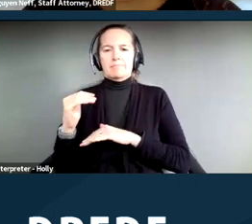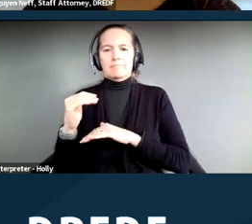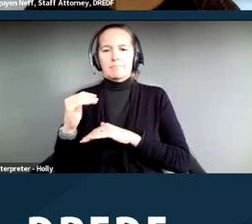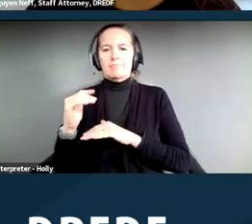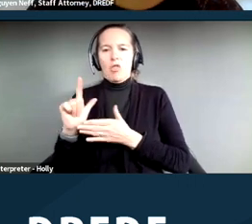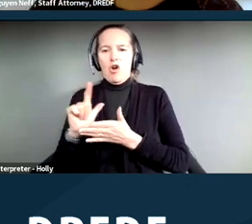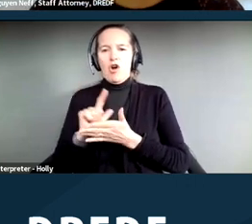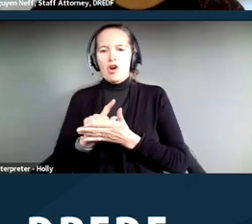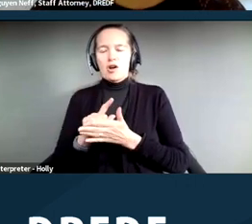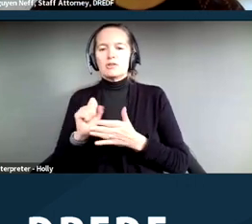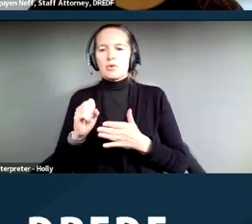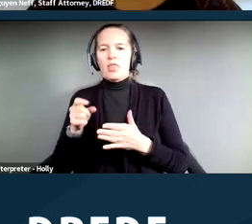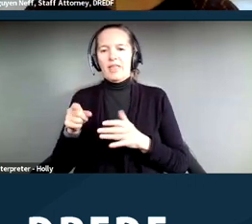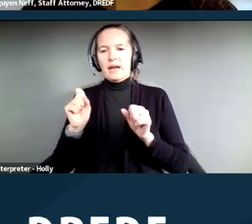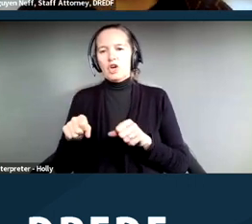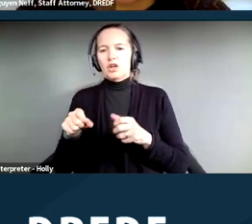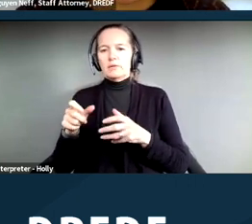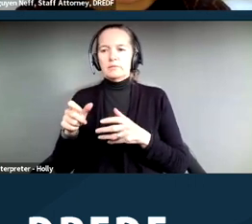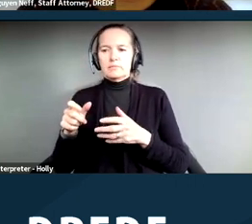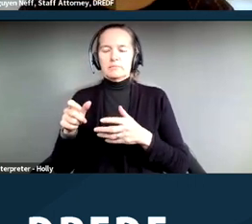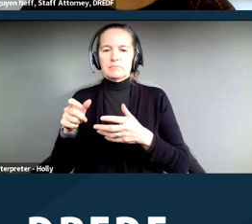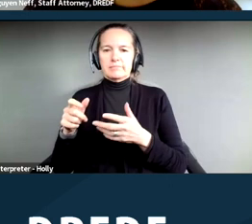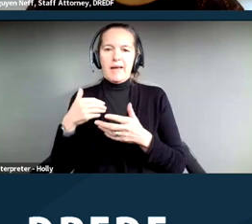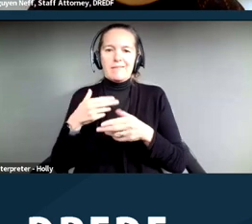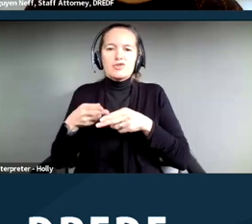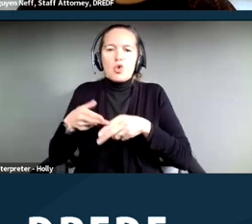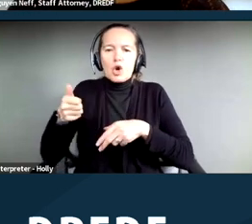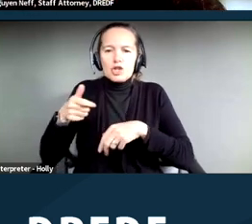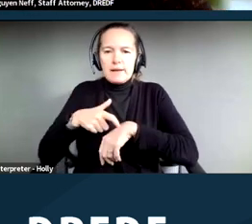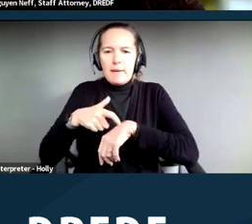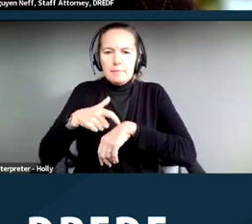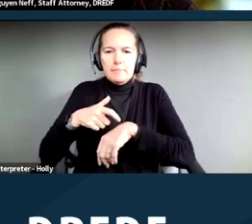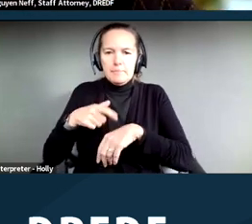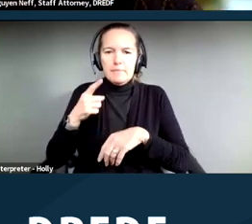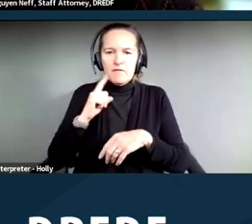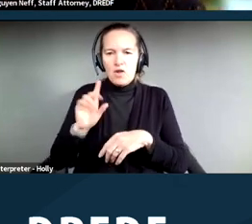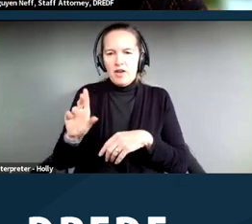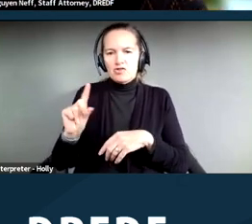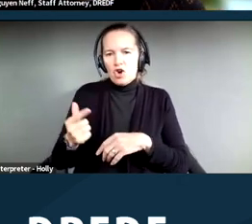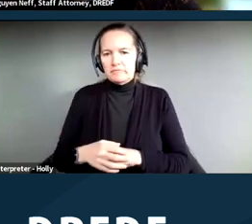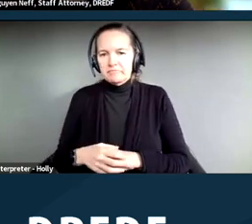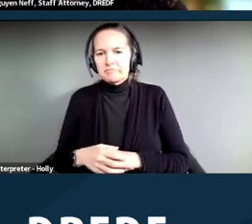dogs sooner because of their disability. And then we'll go through some examples